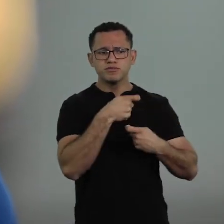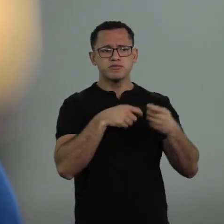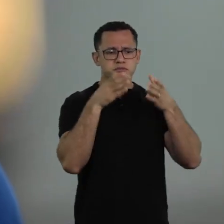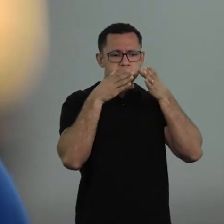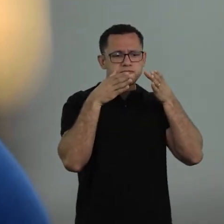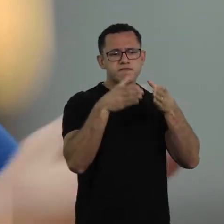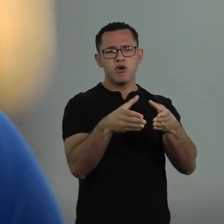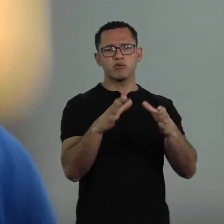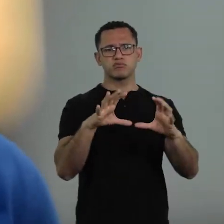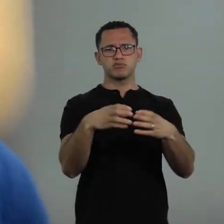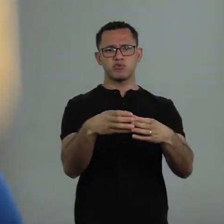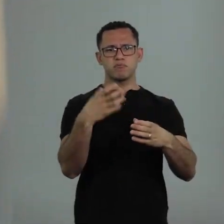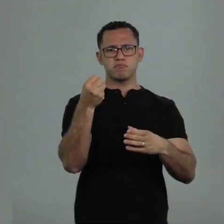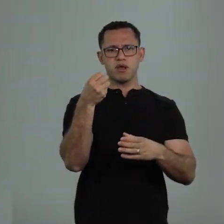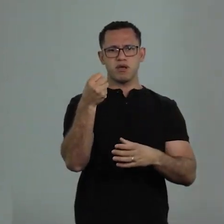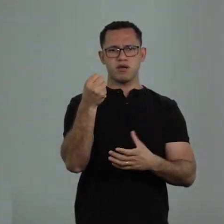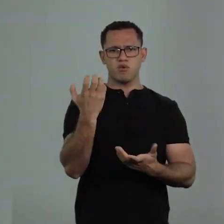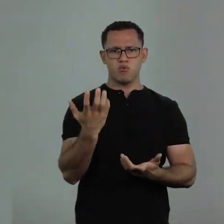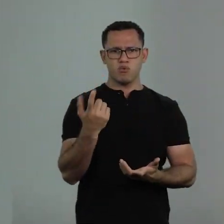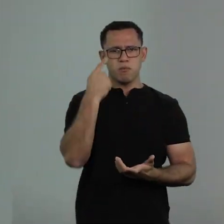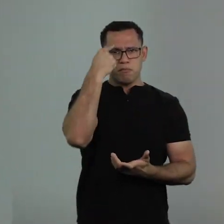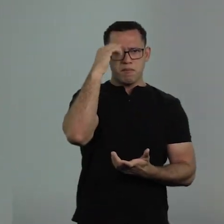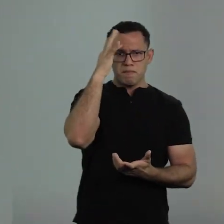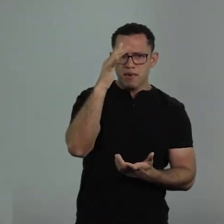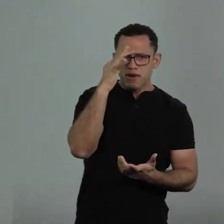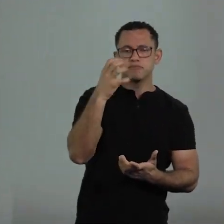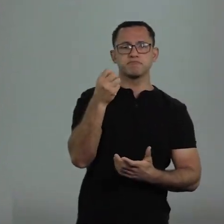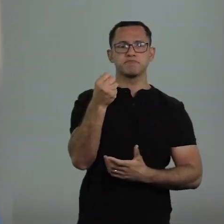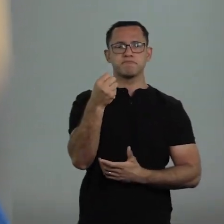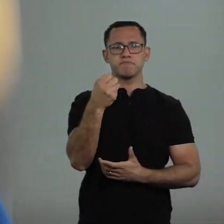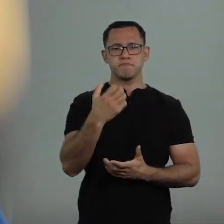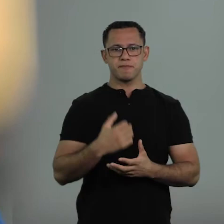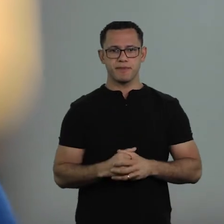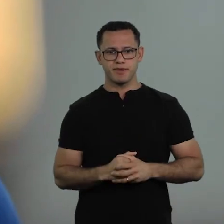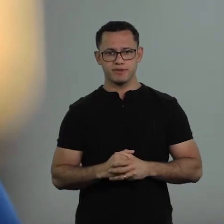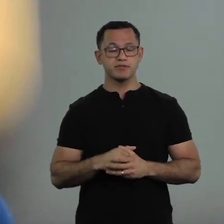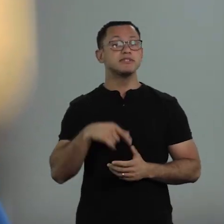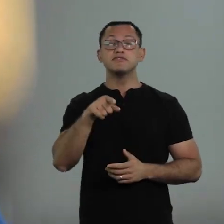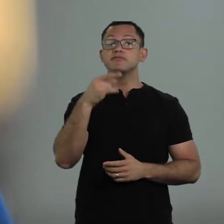If you don't discuss race when you are going to design an economic policy, if you don't discuss gender when you're going to design it,